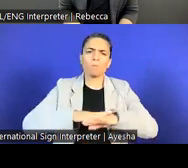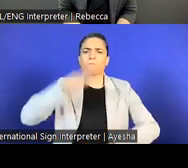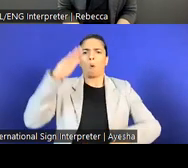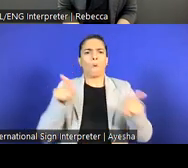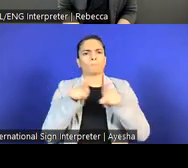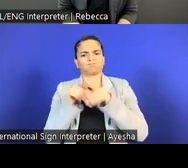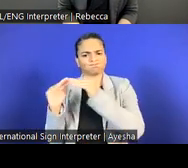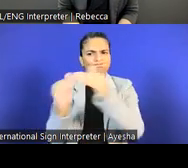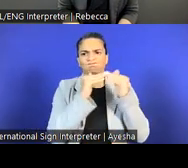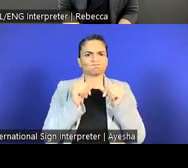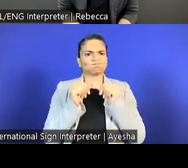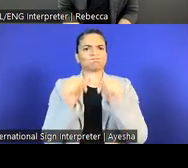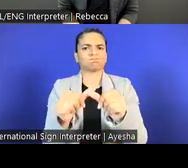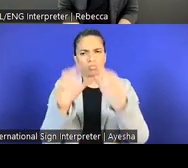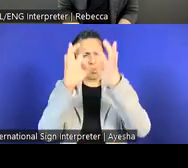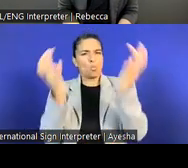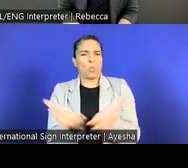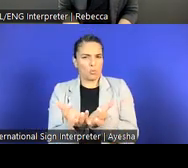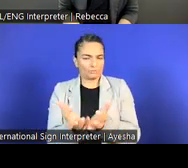All right.